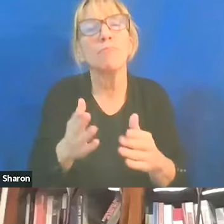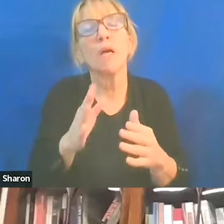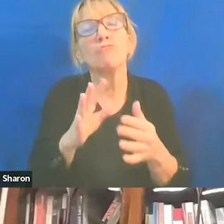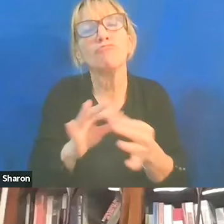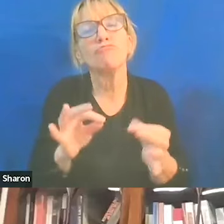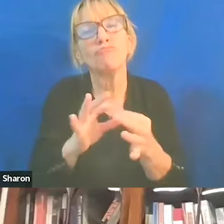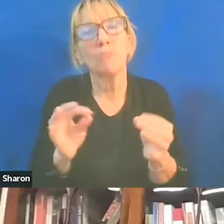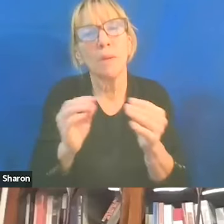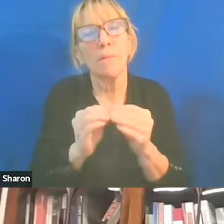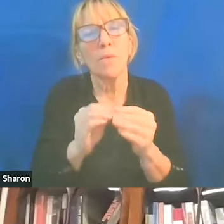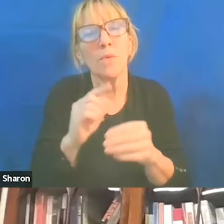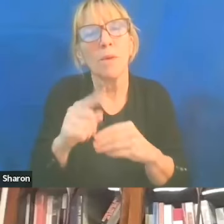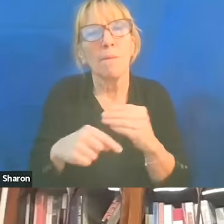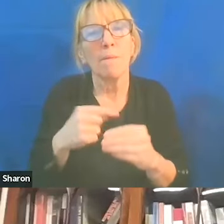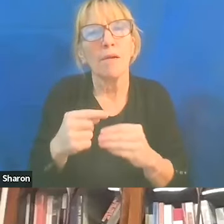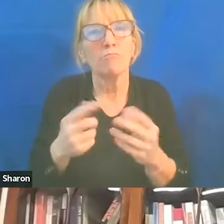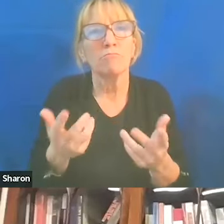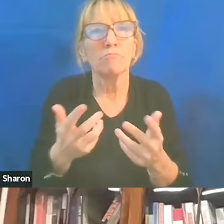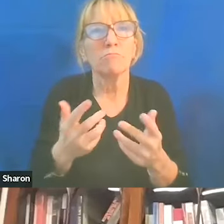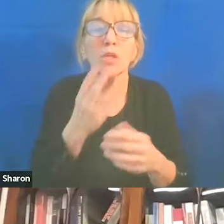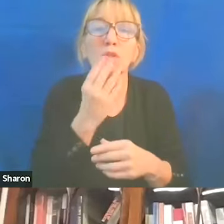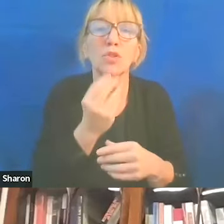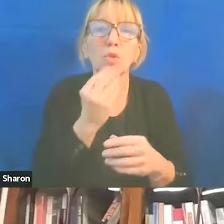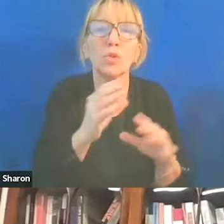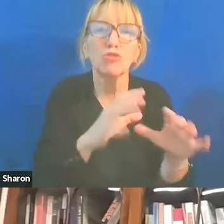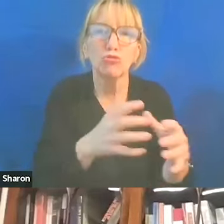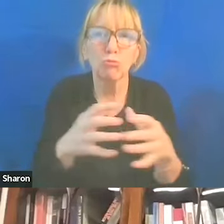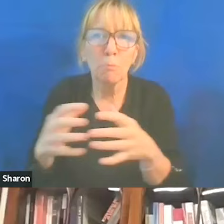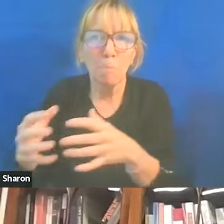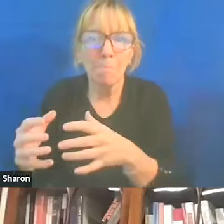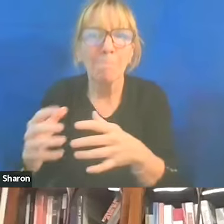about Jewish groups who are anti-Zionist.